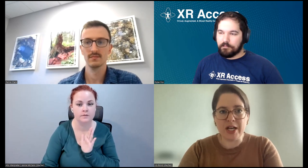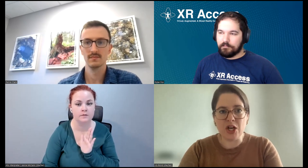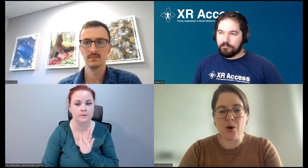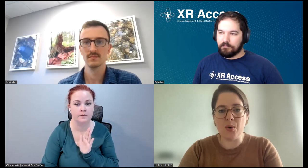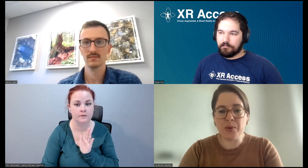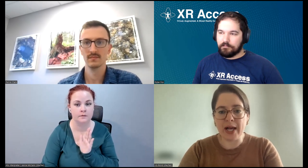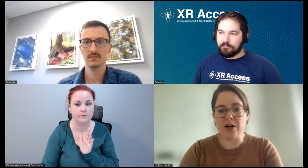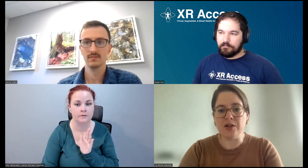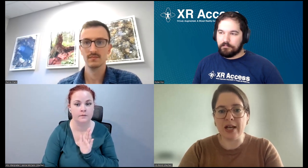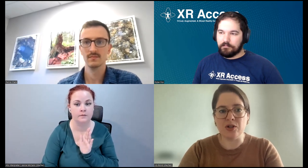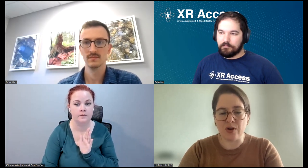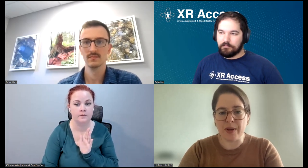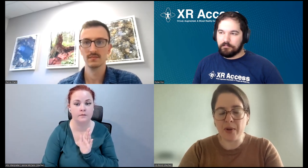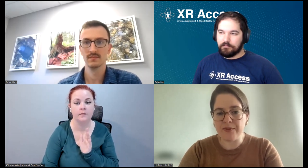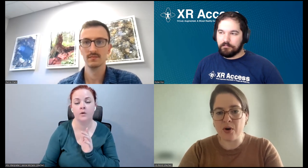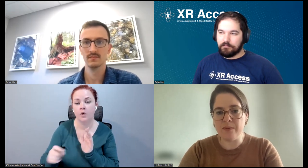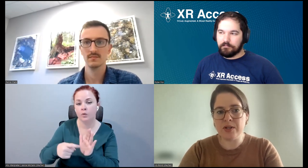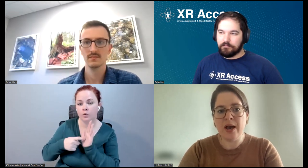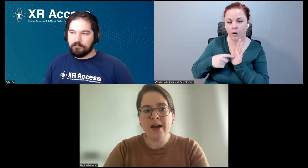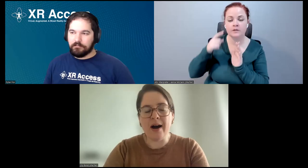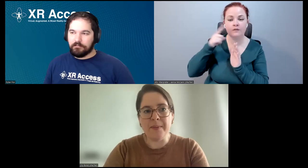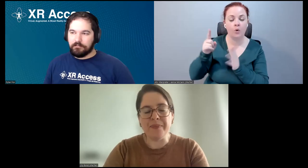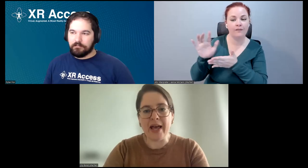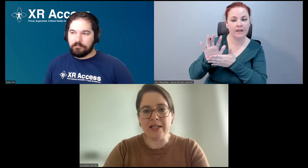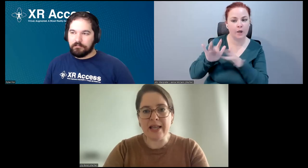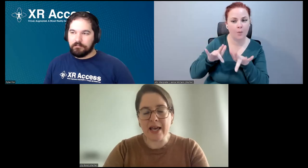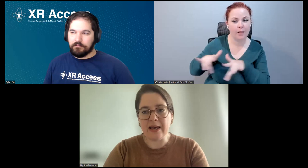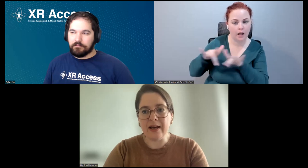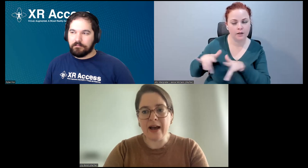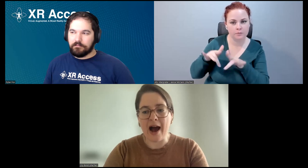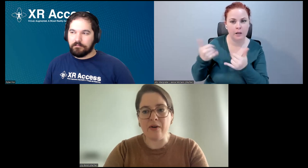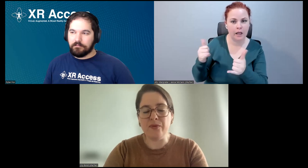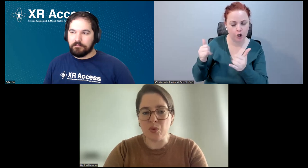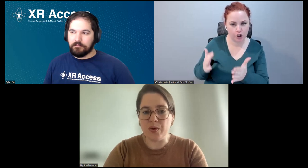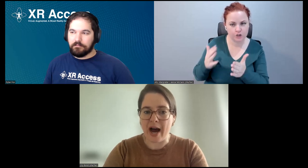video players and streaming platforms, and they have viewed